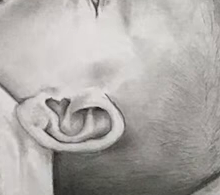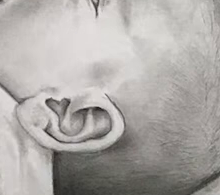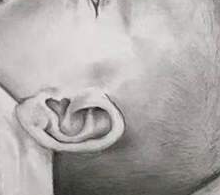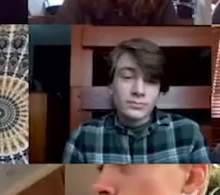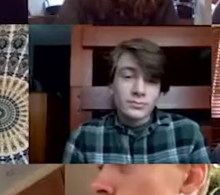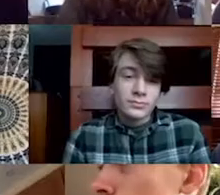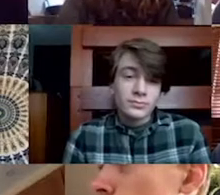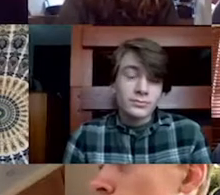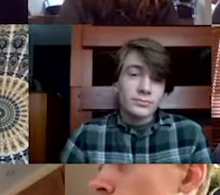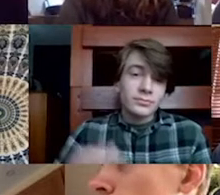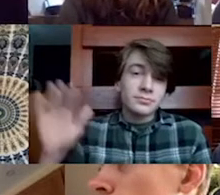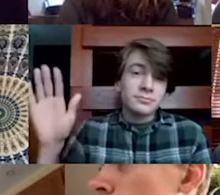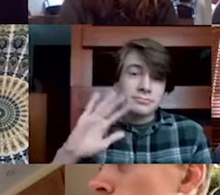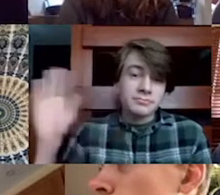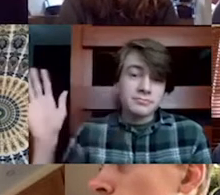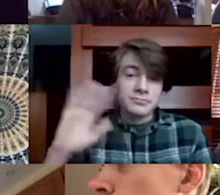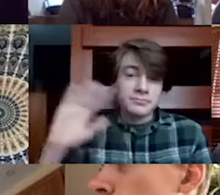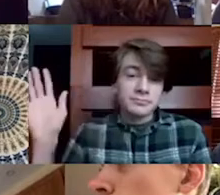Ben record ends here.